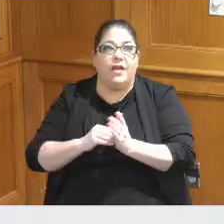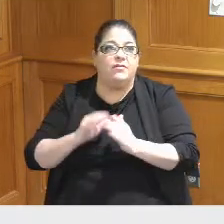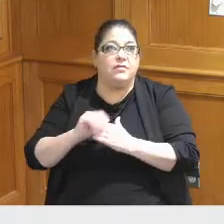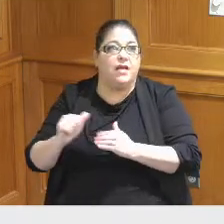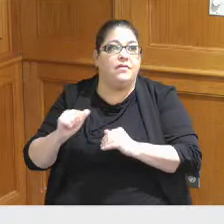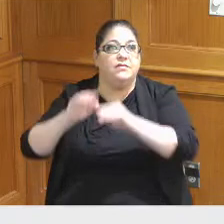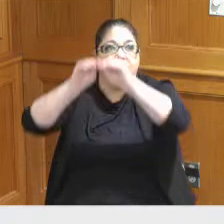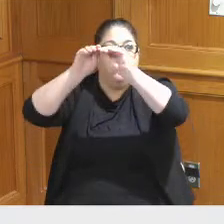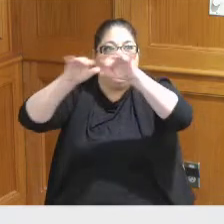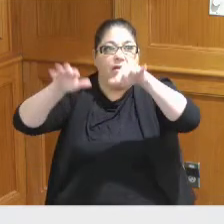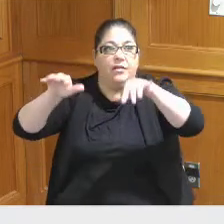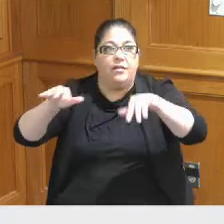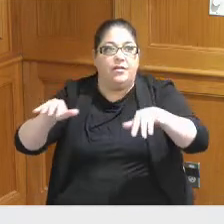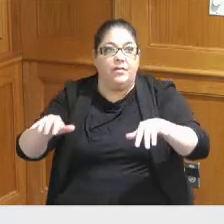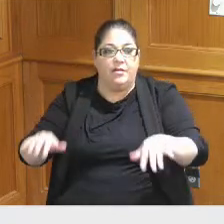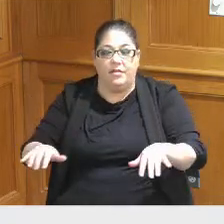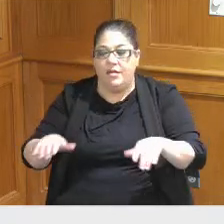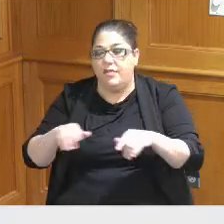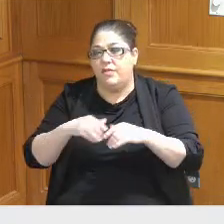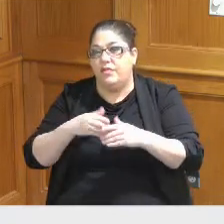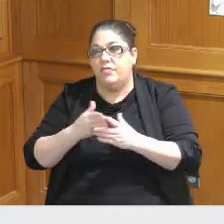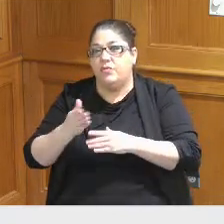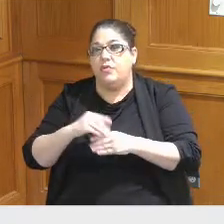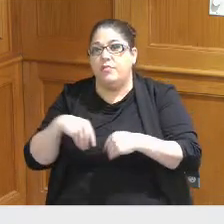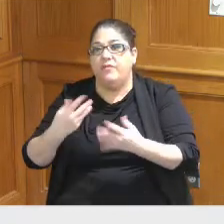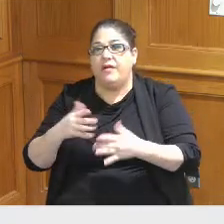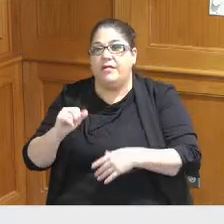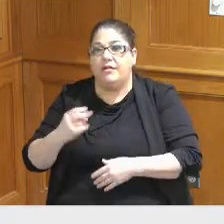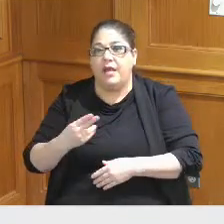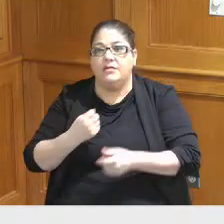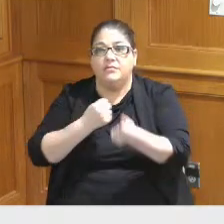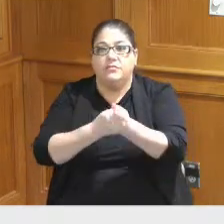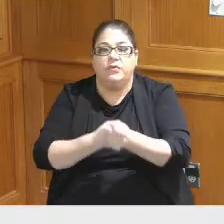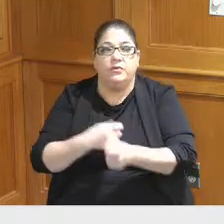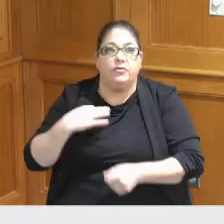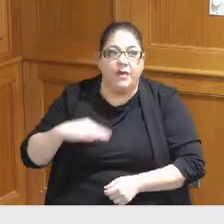effect of falling through the waterfall providing that cash support and credit to